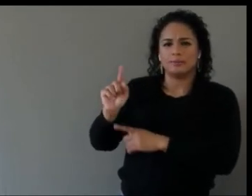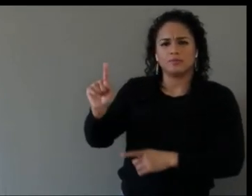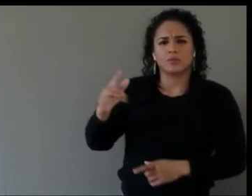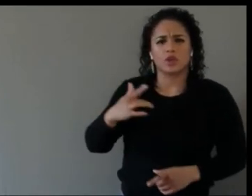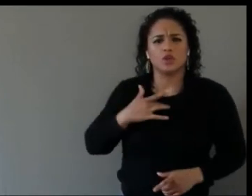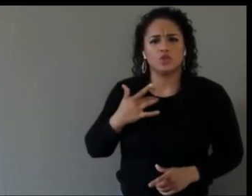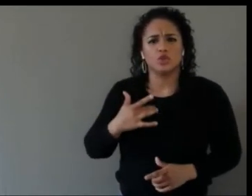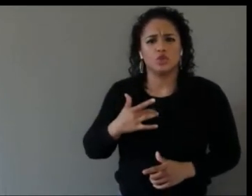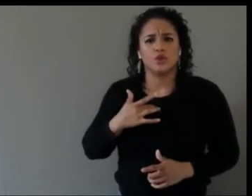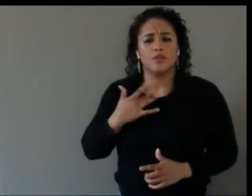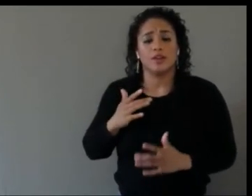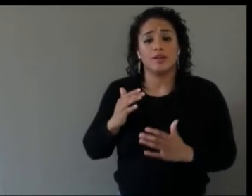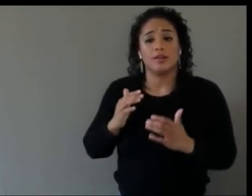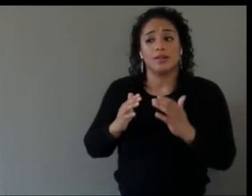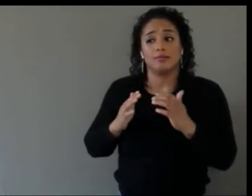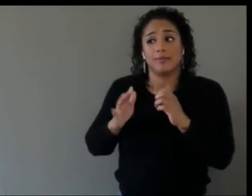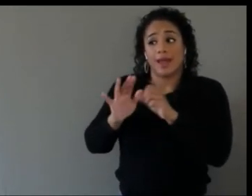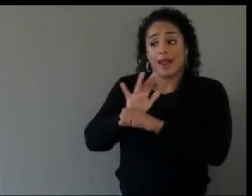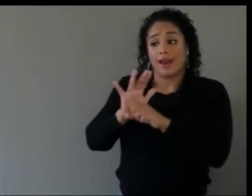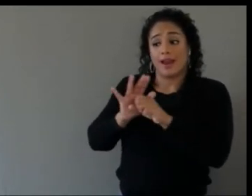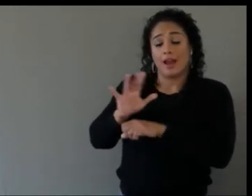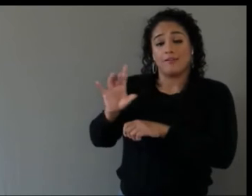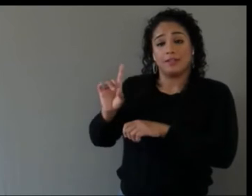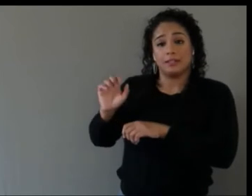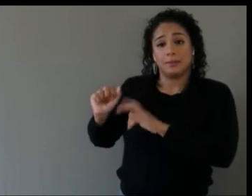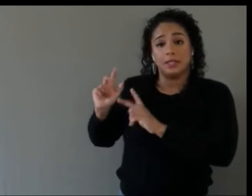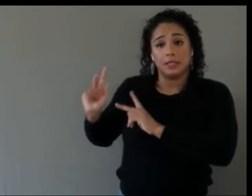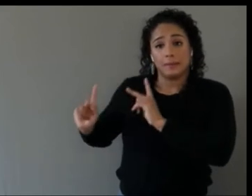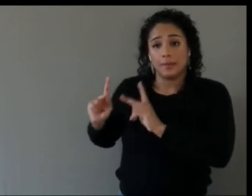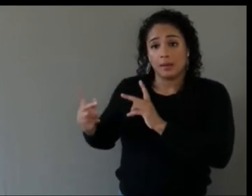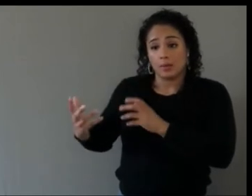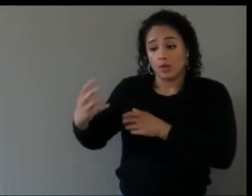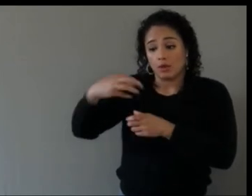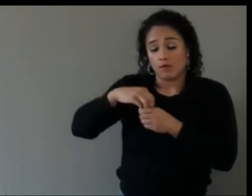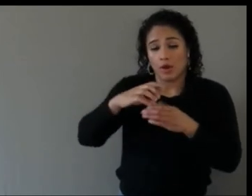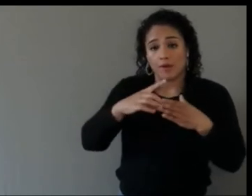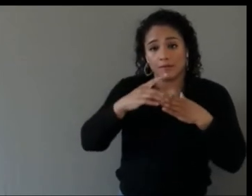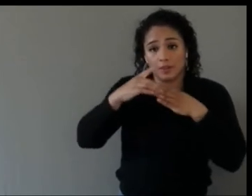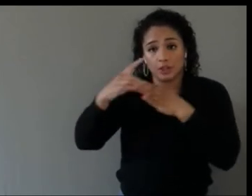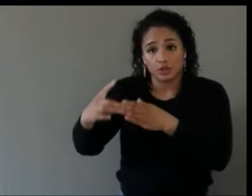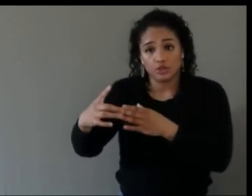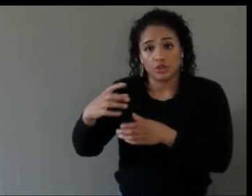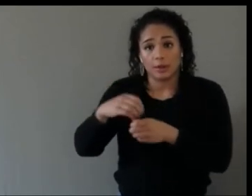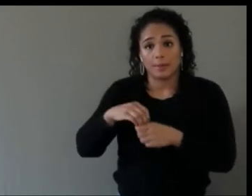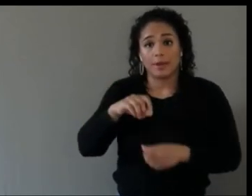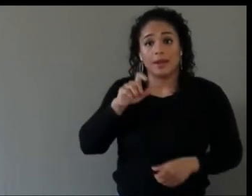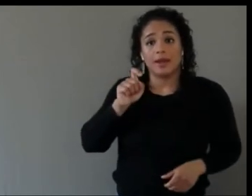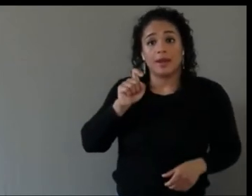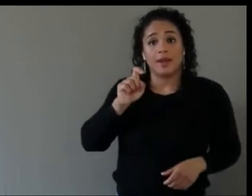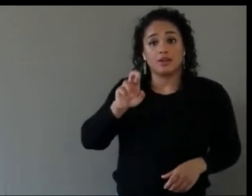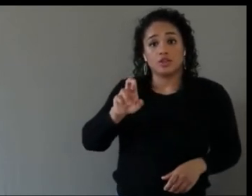leadership roles in XR Access-like, and if not, what can we do to increase representation of people with